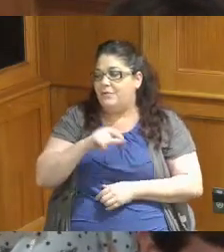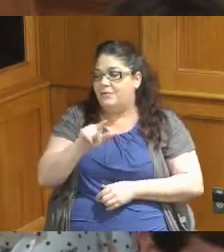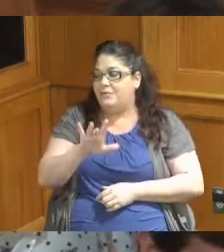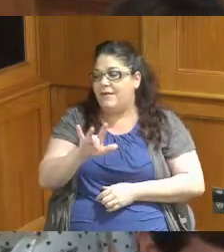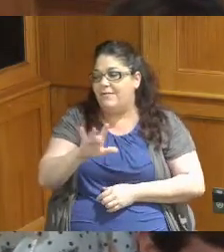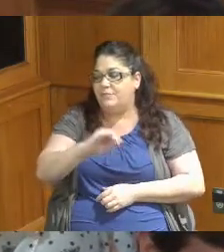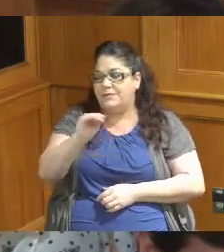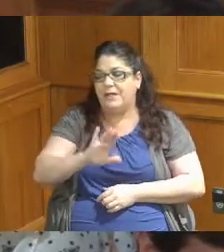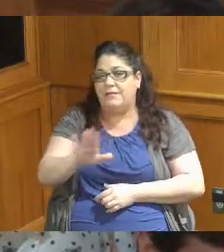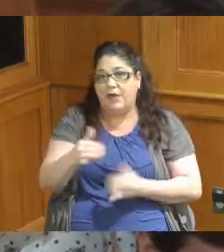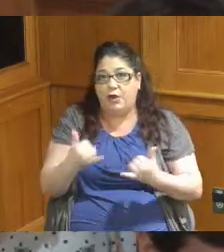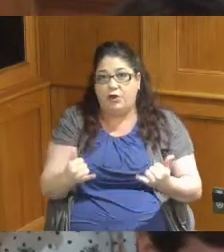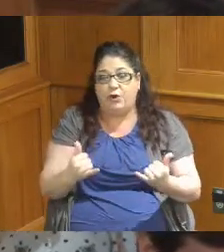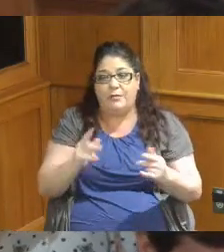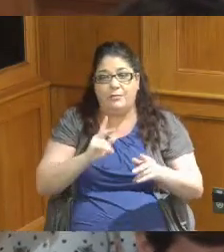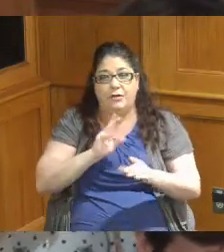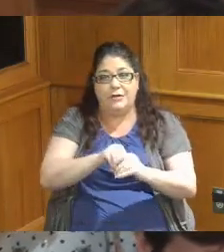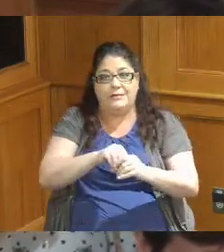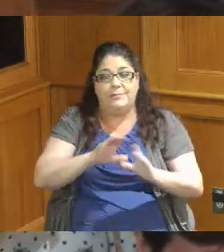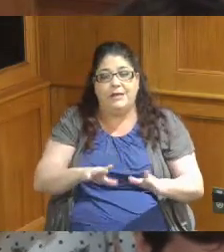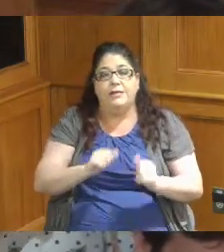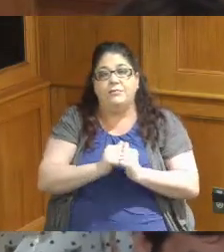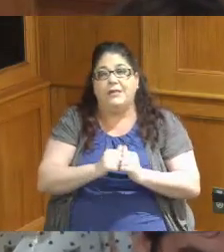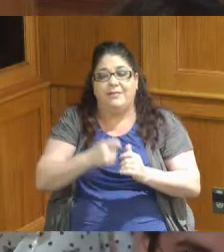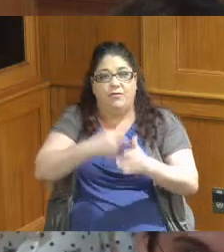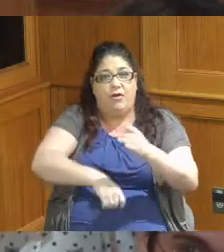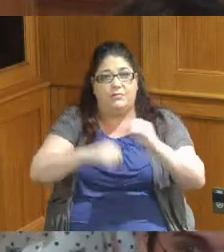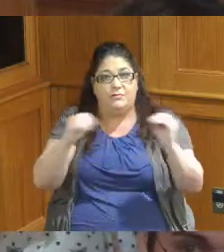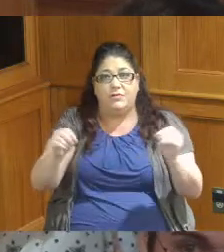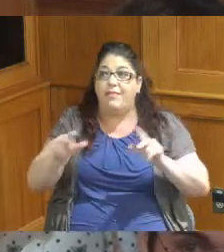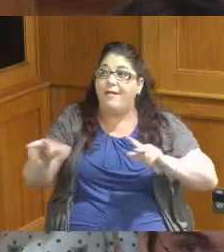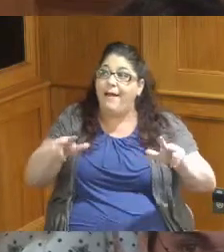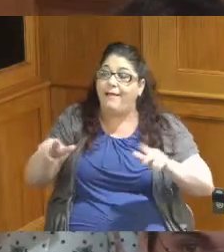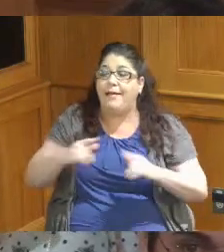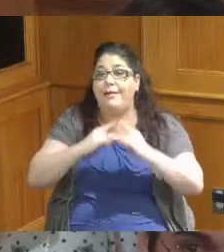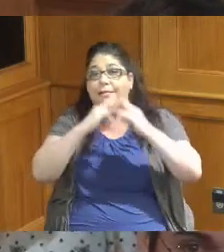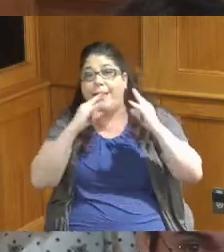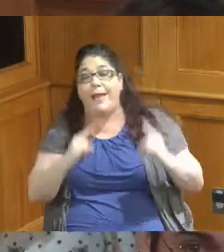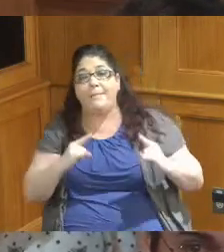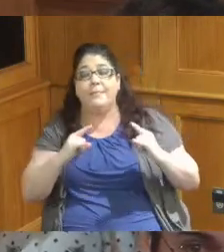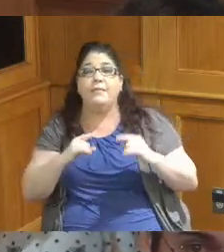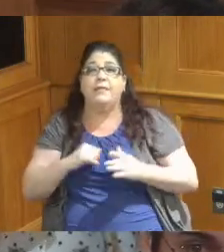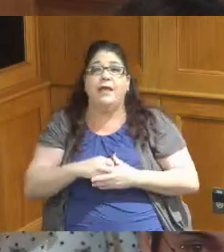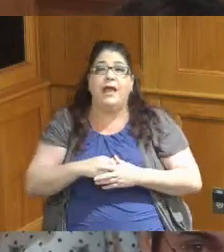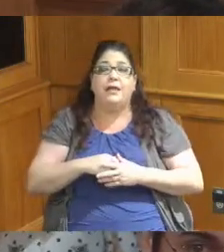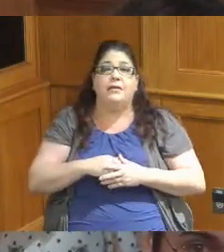participants and activities at no cost such as hiking camping and address any transportation